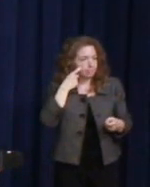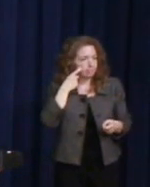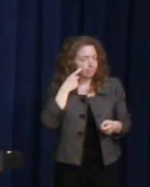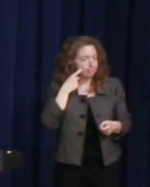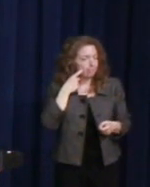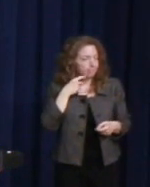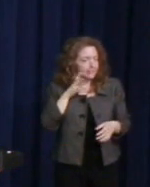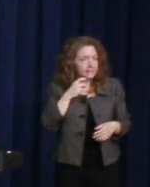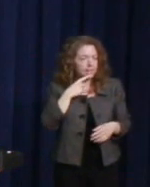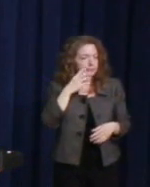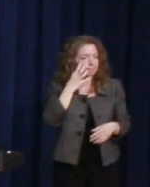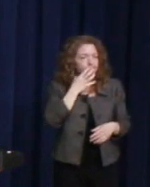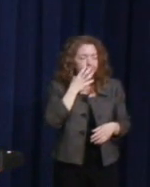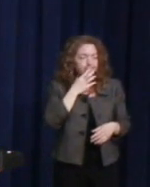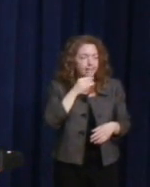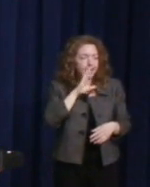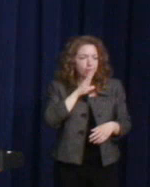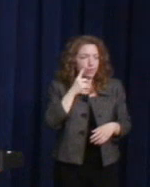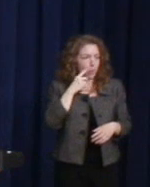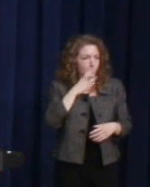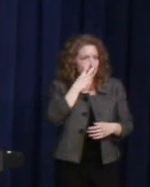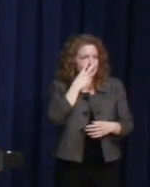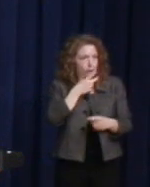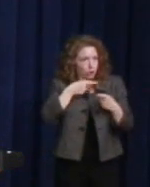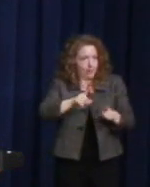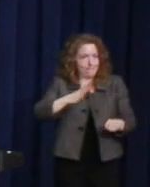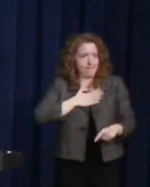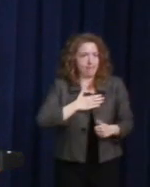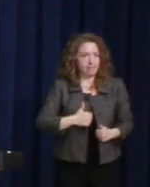And he said, "I never thought I'd see this in my lifetime."